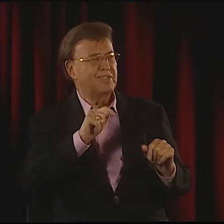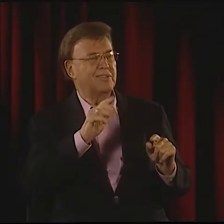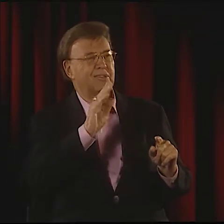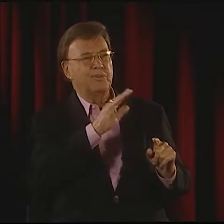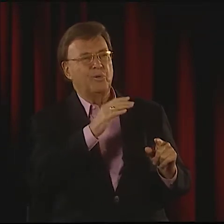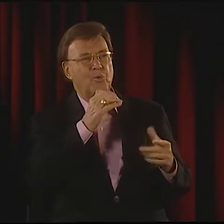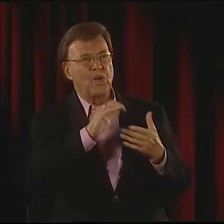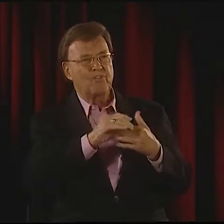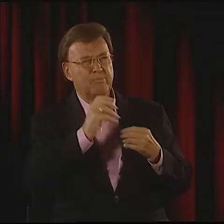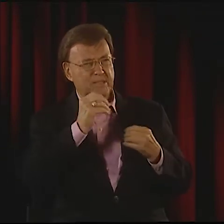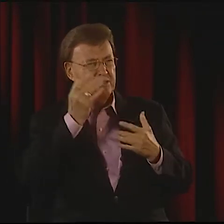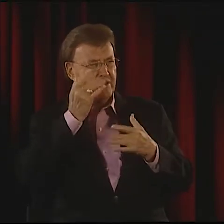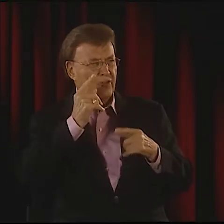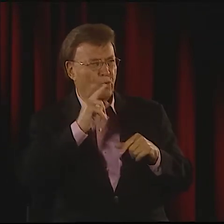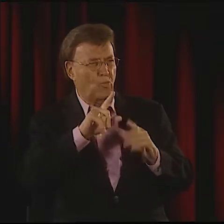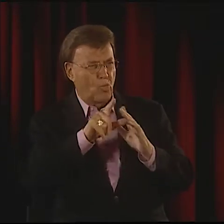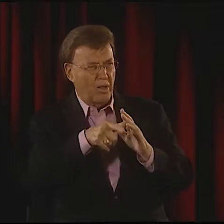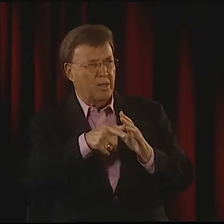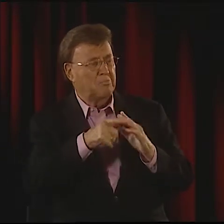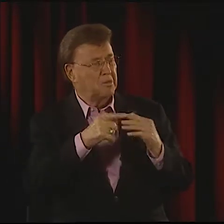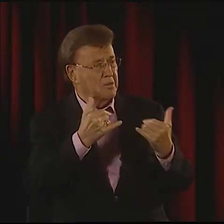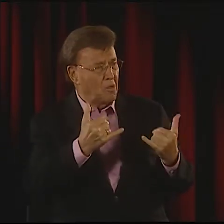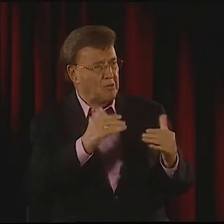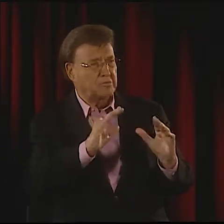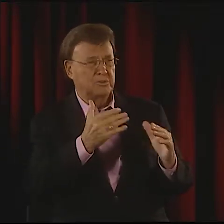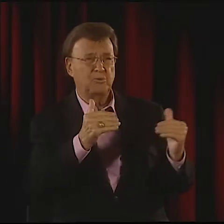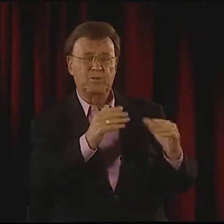HIS HEALTH HAD CONTINUED TO DECLINE